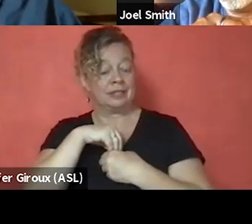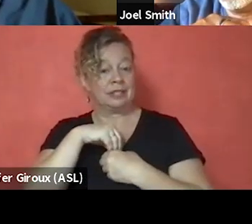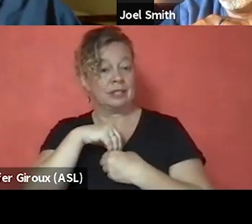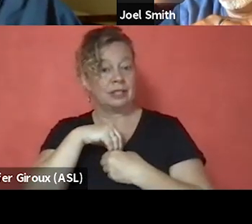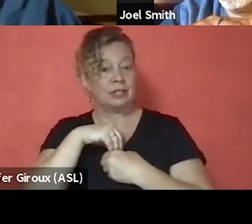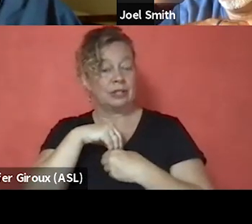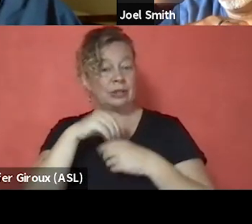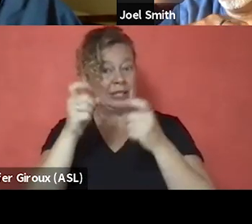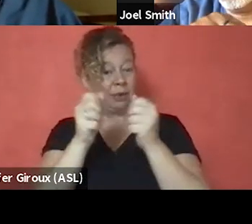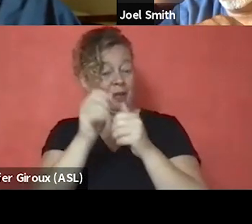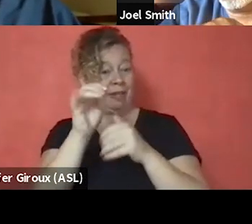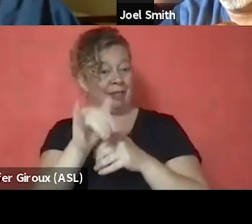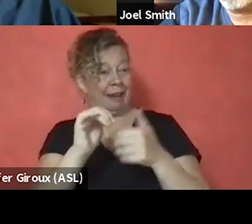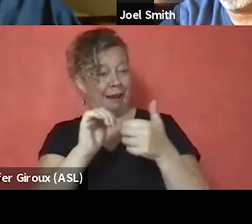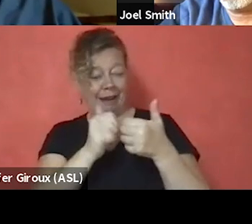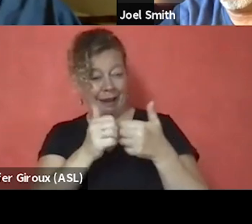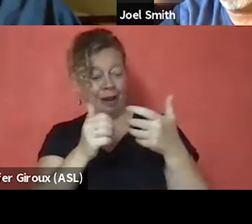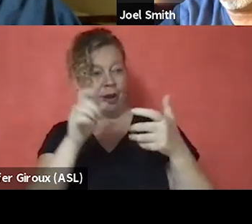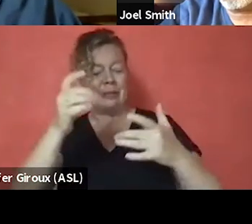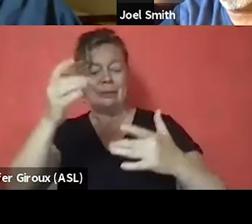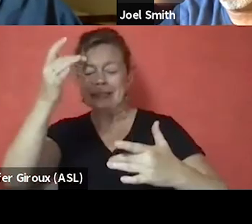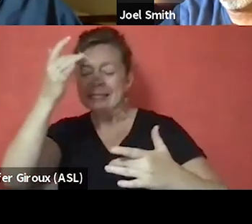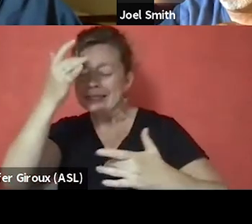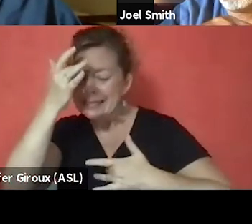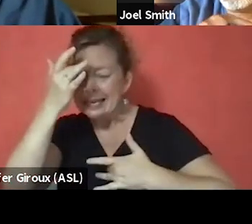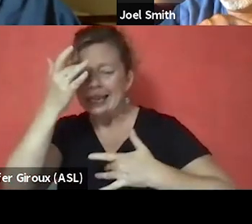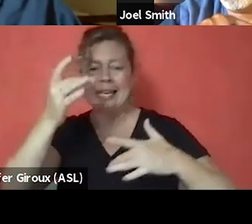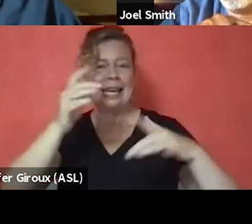I was so sick and I was so ready to kill myself,